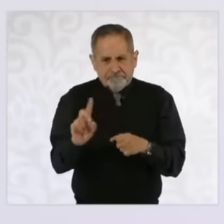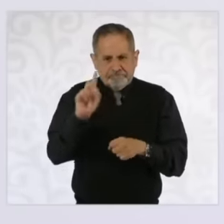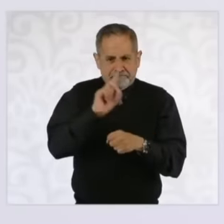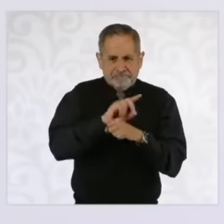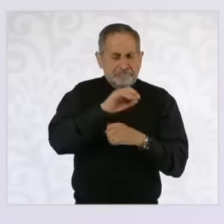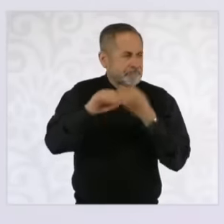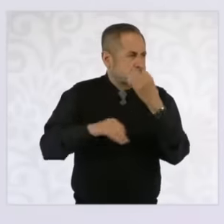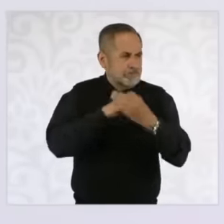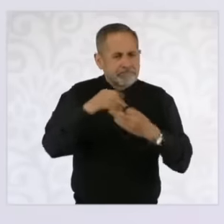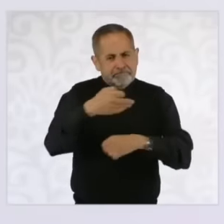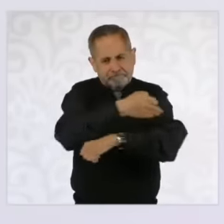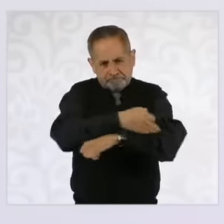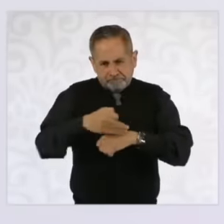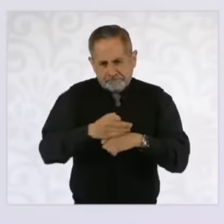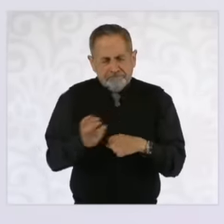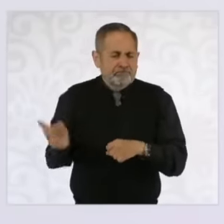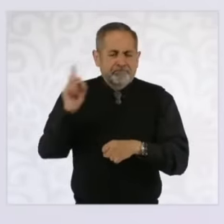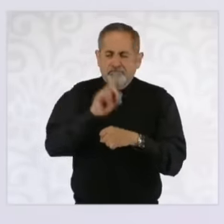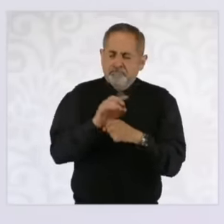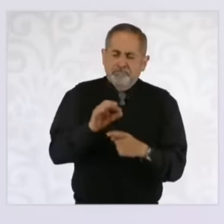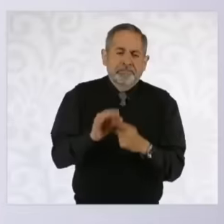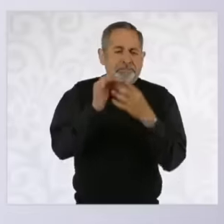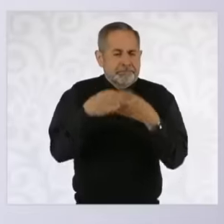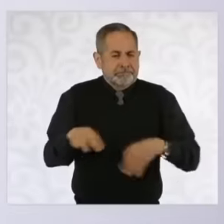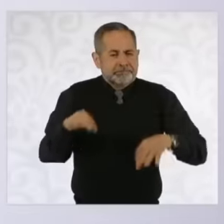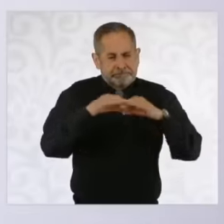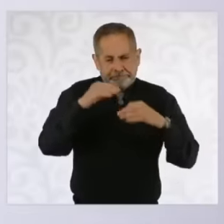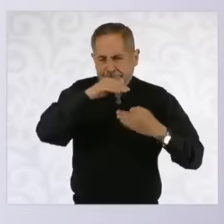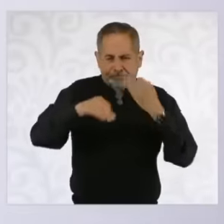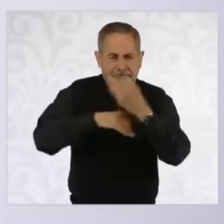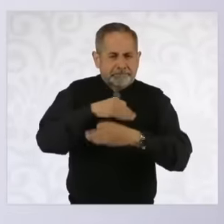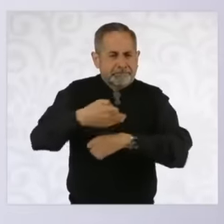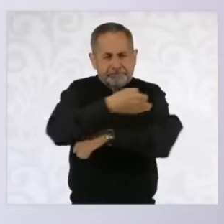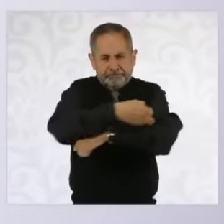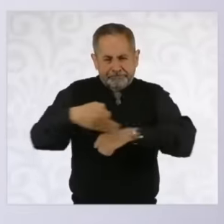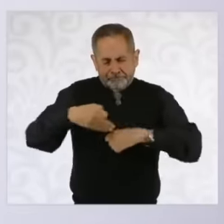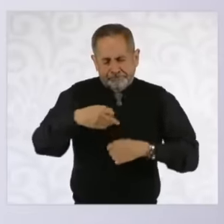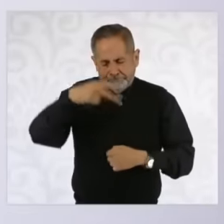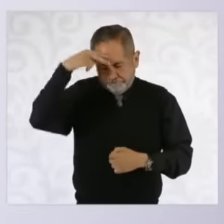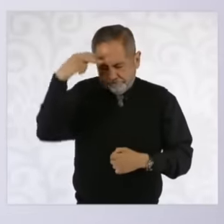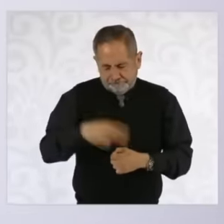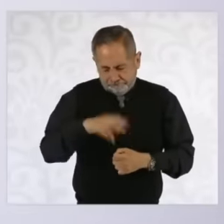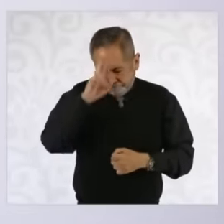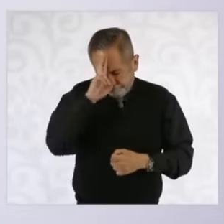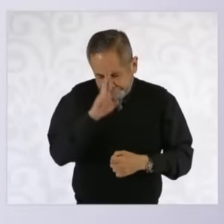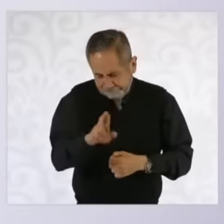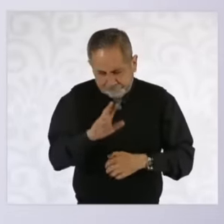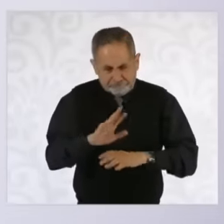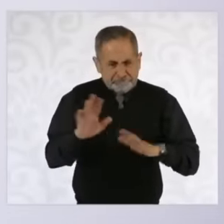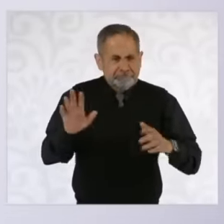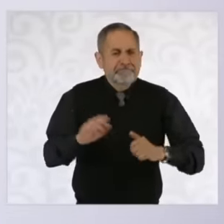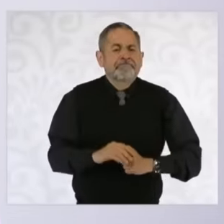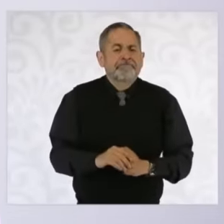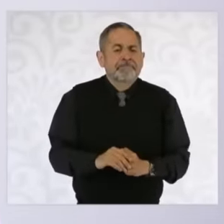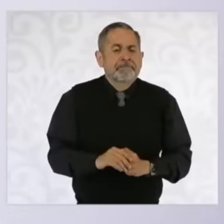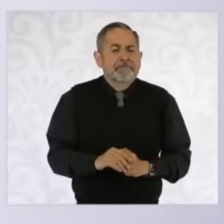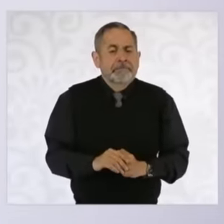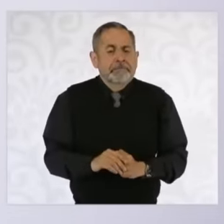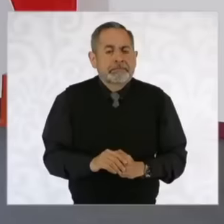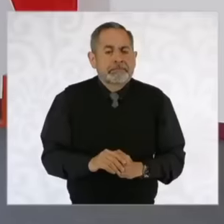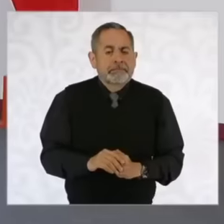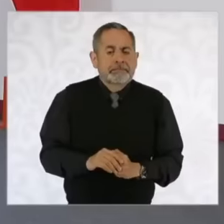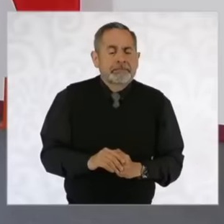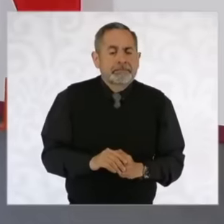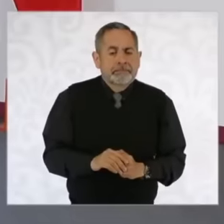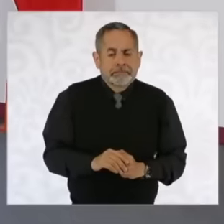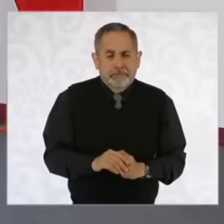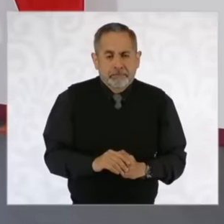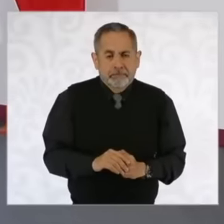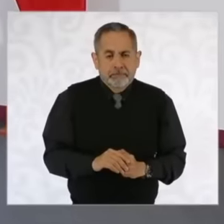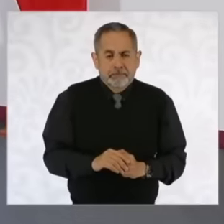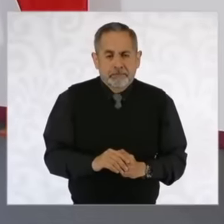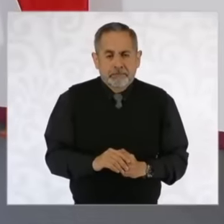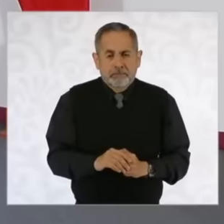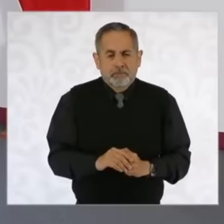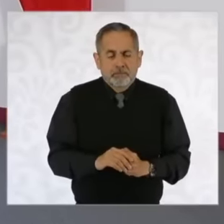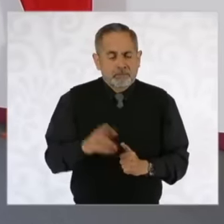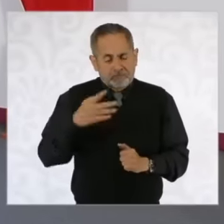families it is a very special day for all families in mico eh we always think about